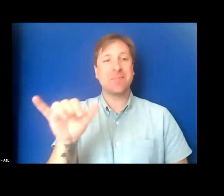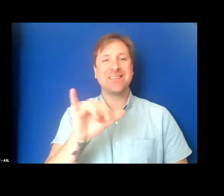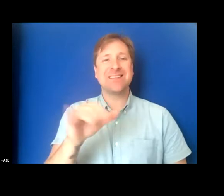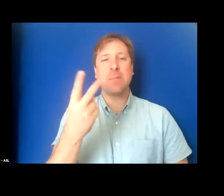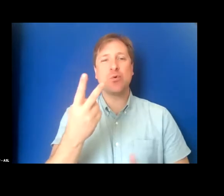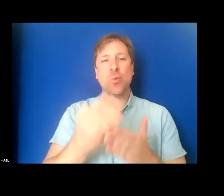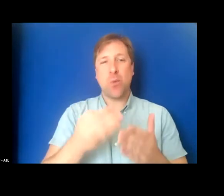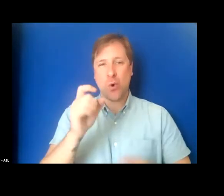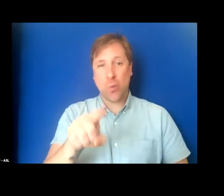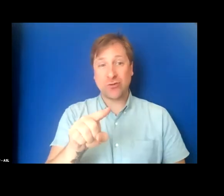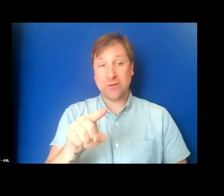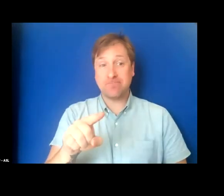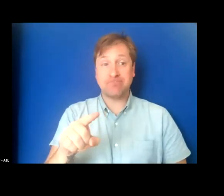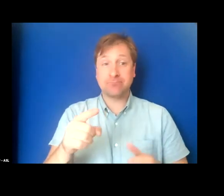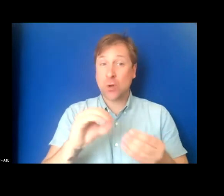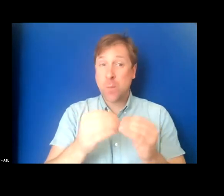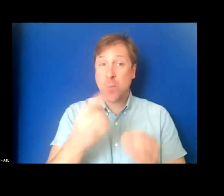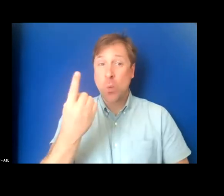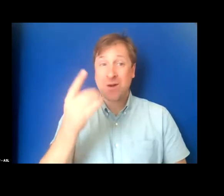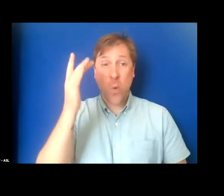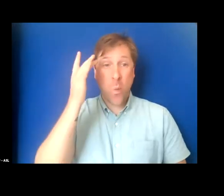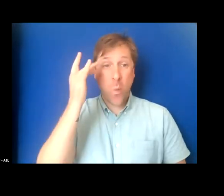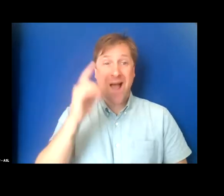which is, one, why commit to captioning,